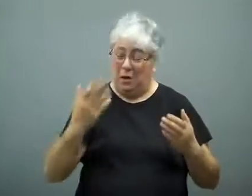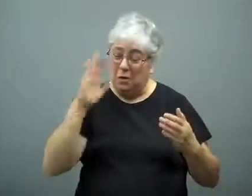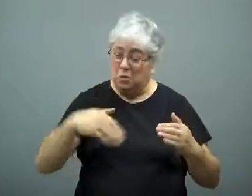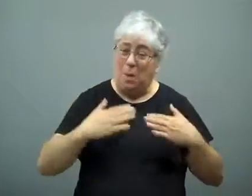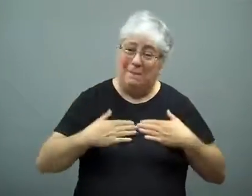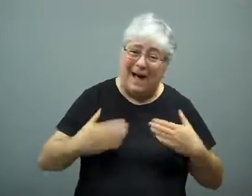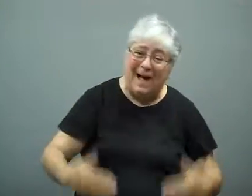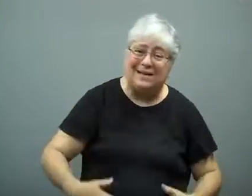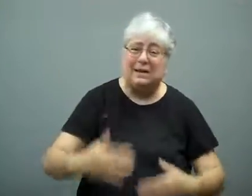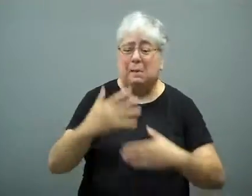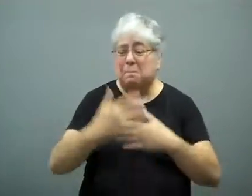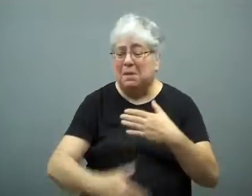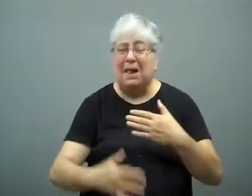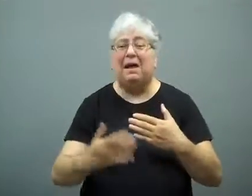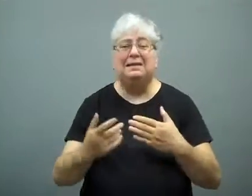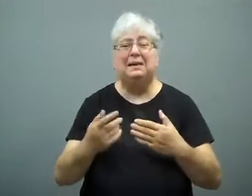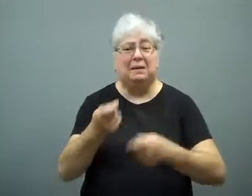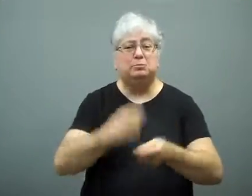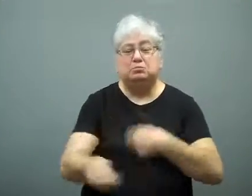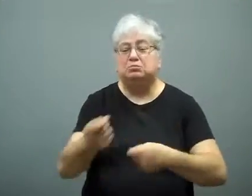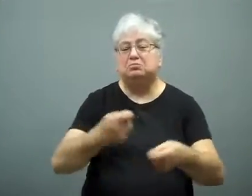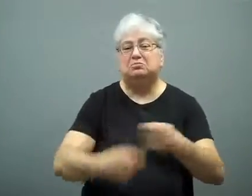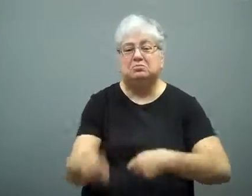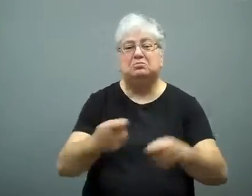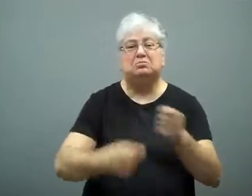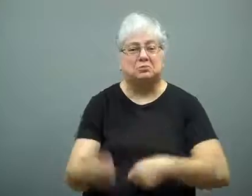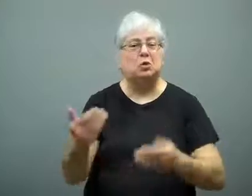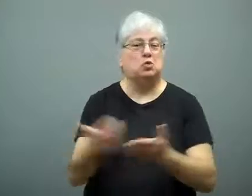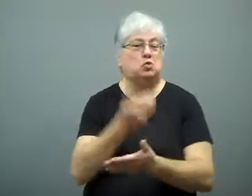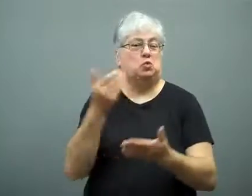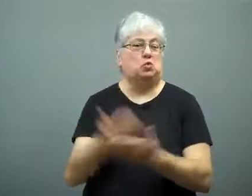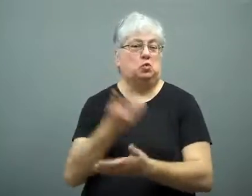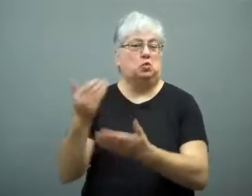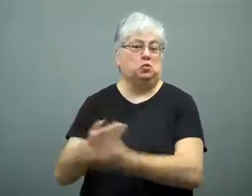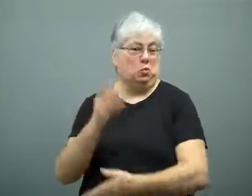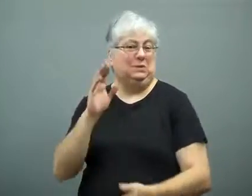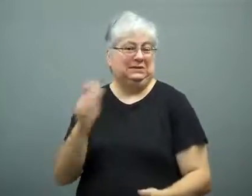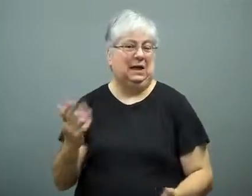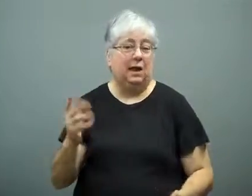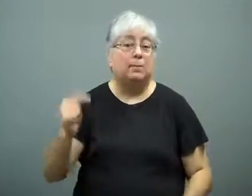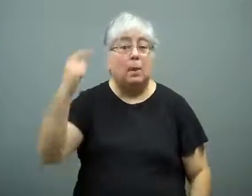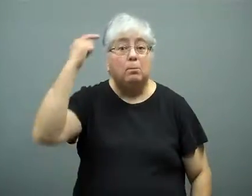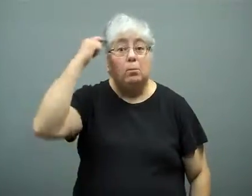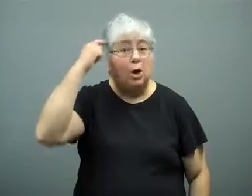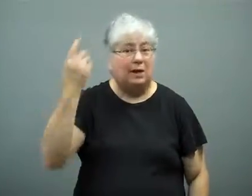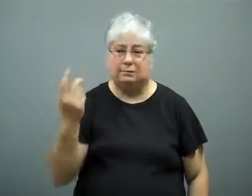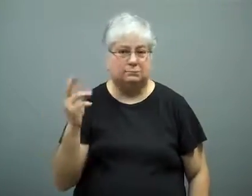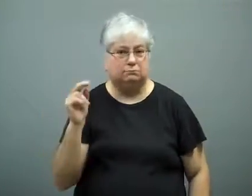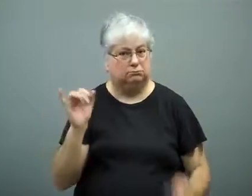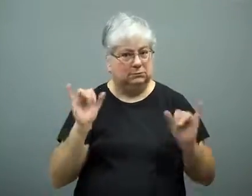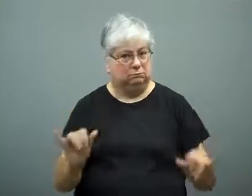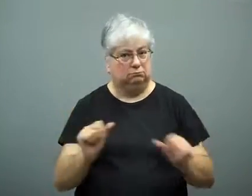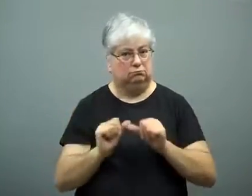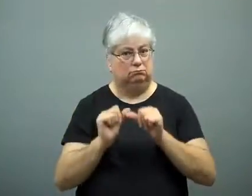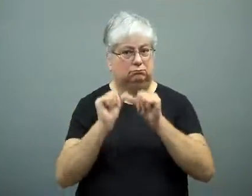The body's cells and blood cells are constantly replaced by new cells.